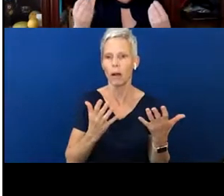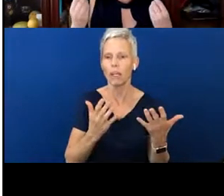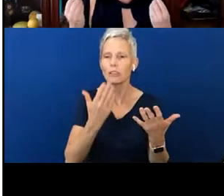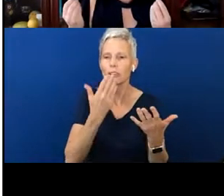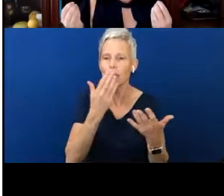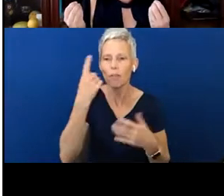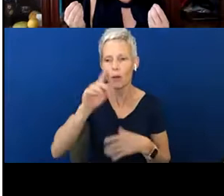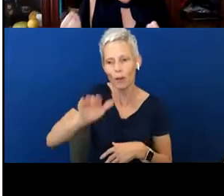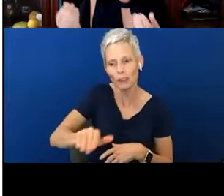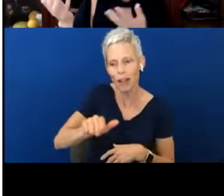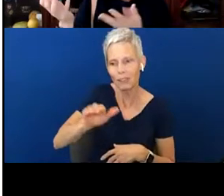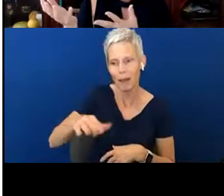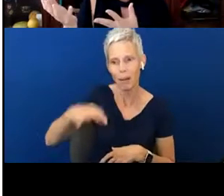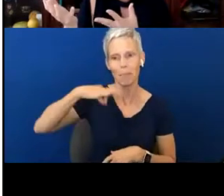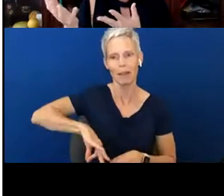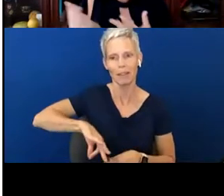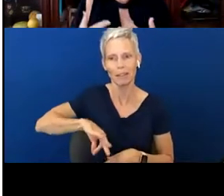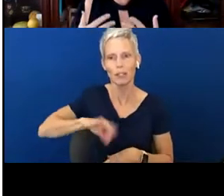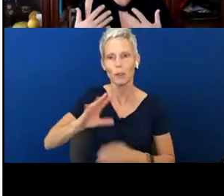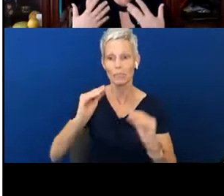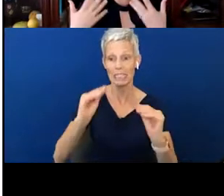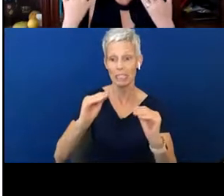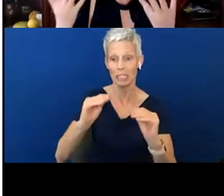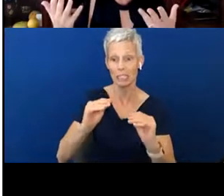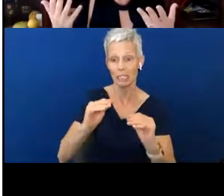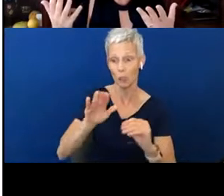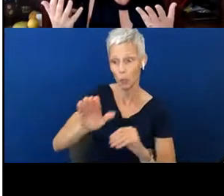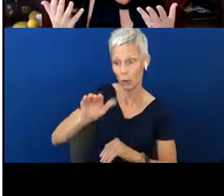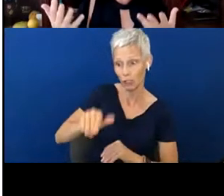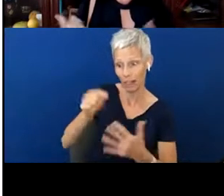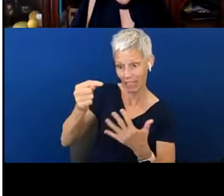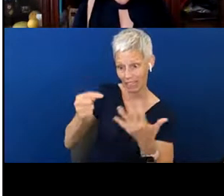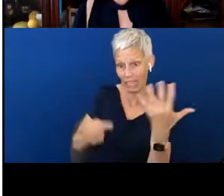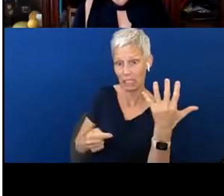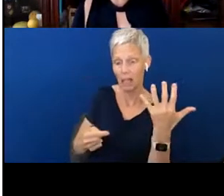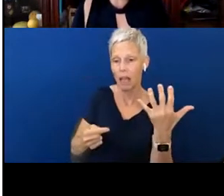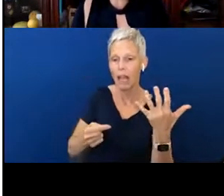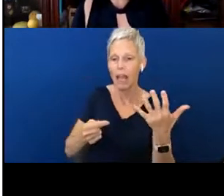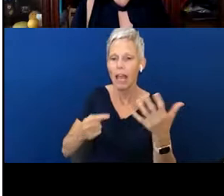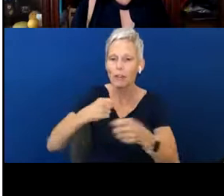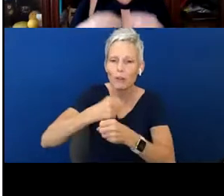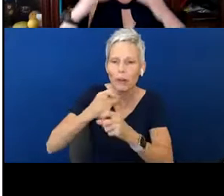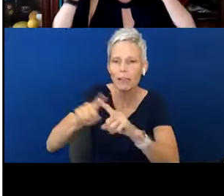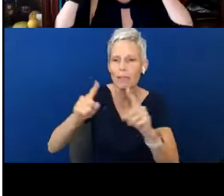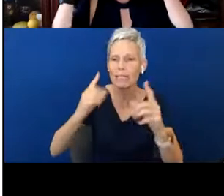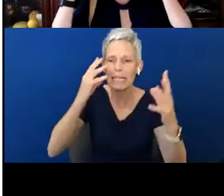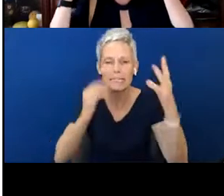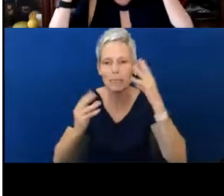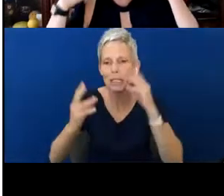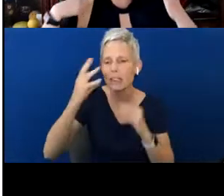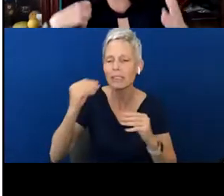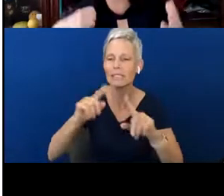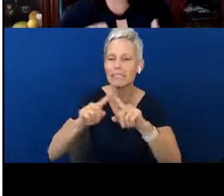Because you're teaching them this and you're creating experience and information and reasoning